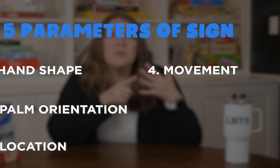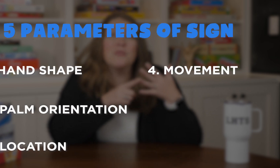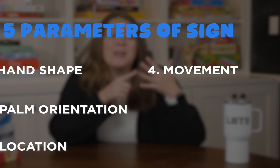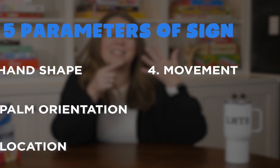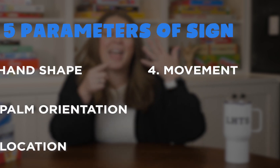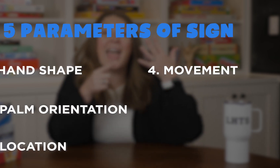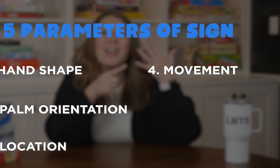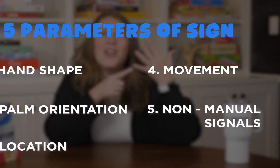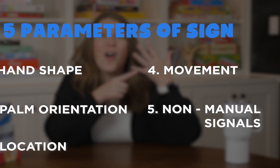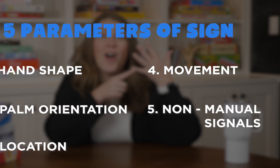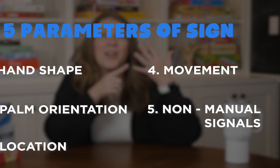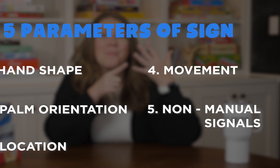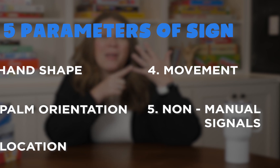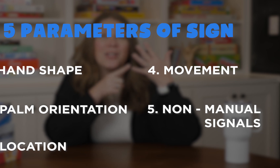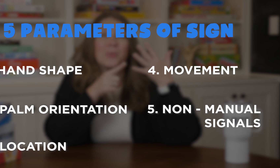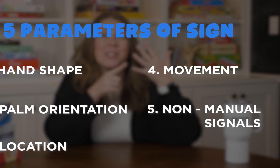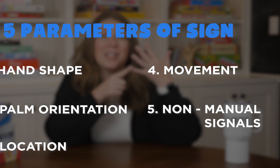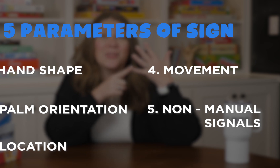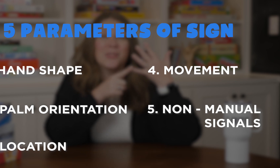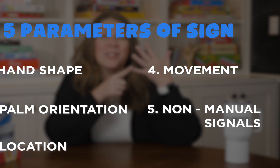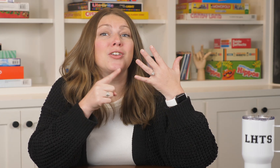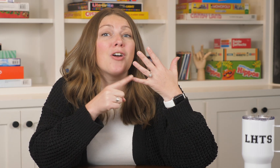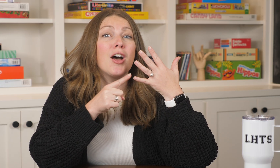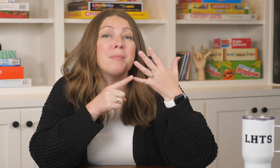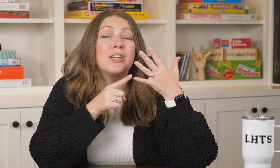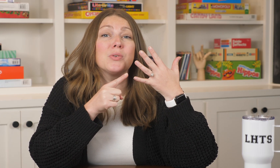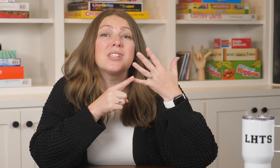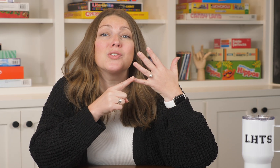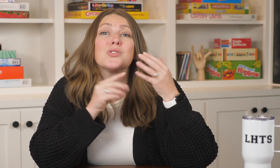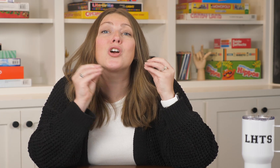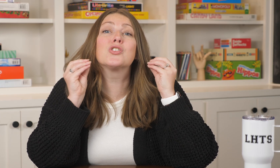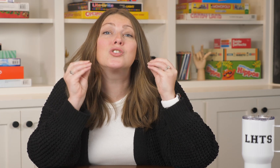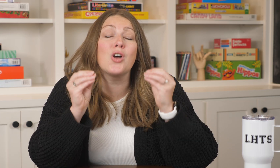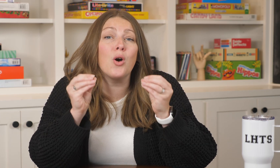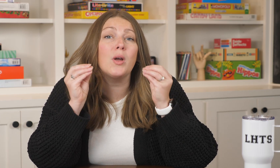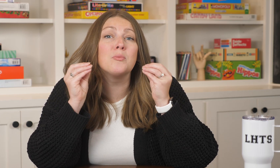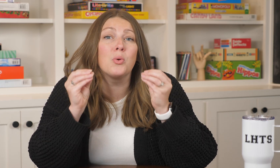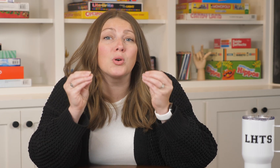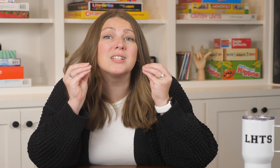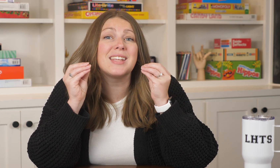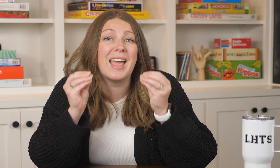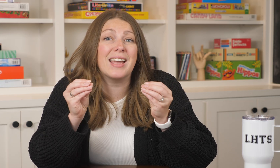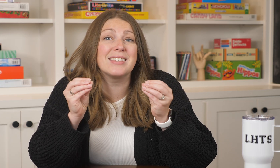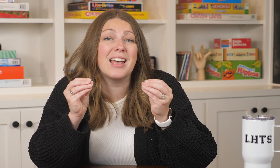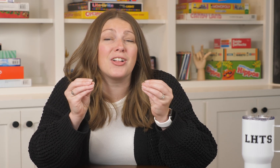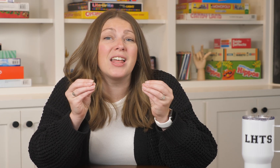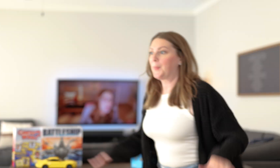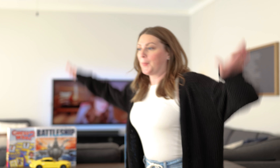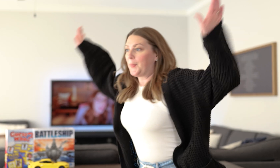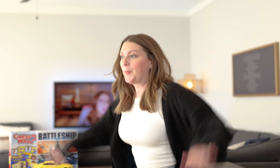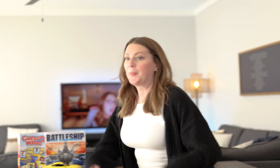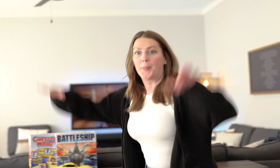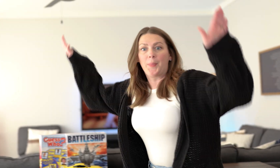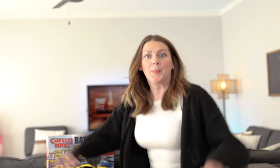movement and non-manual signals. Non-manual signals are so important to ASL it involves